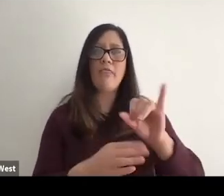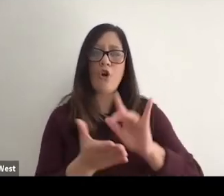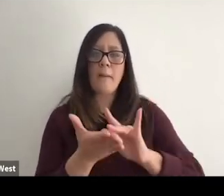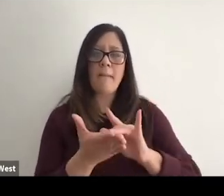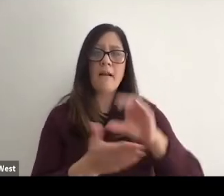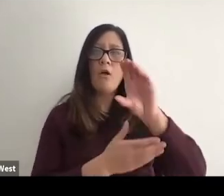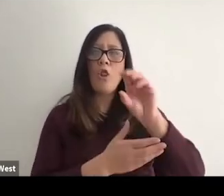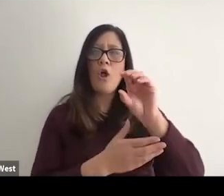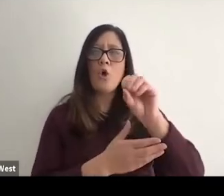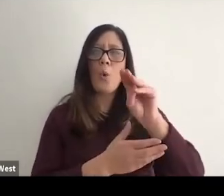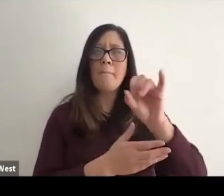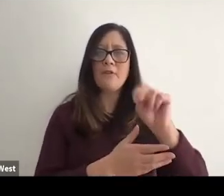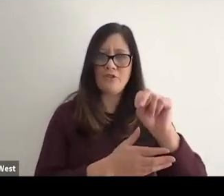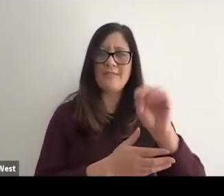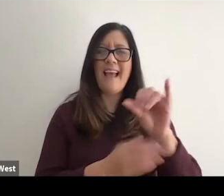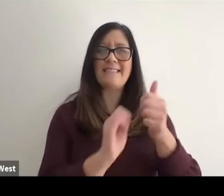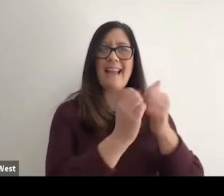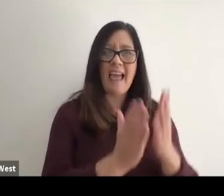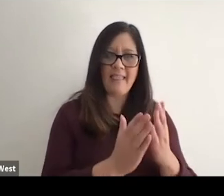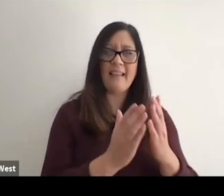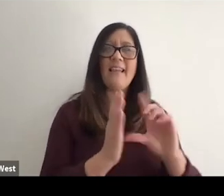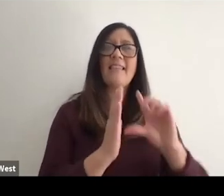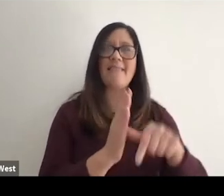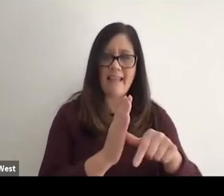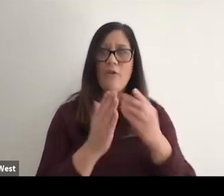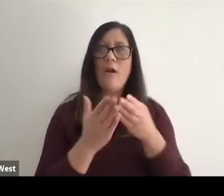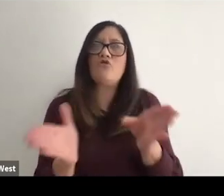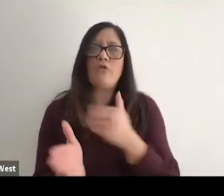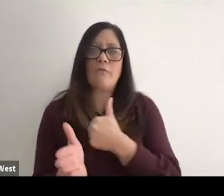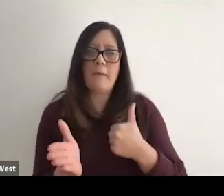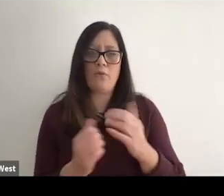their medical Commission initially as the athlete member and then bridging to be a general member.